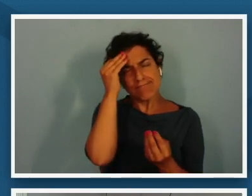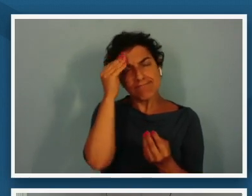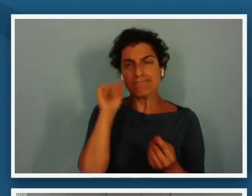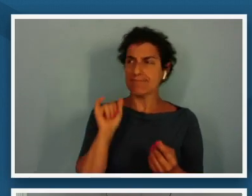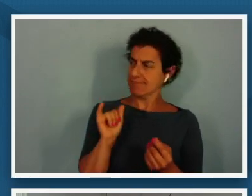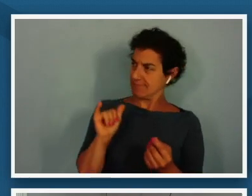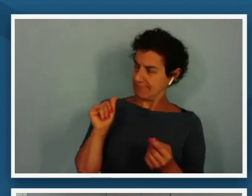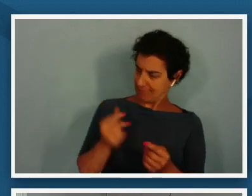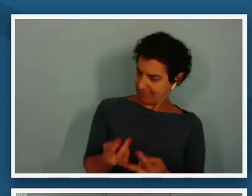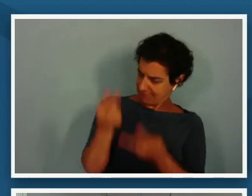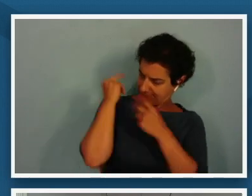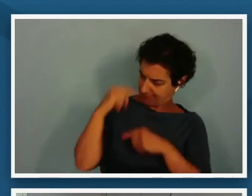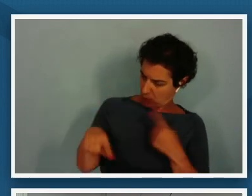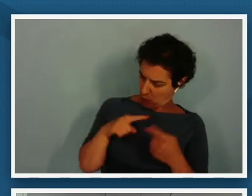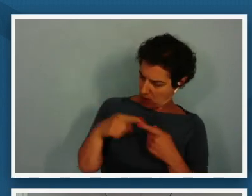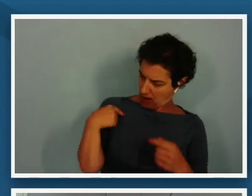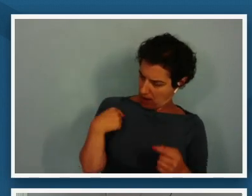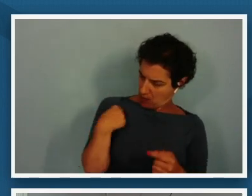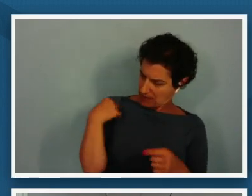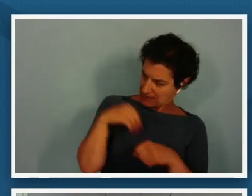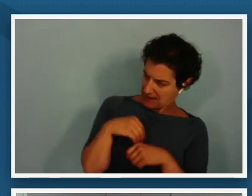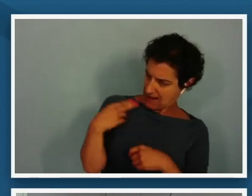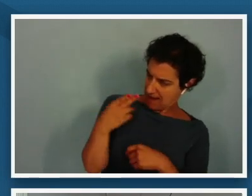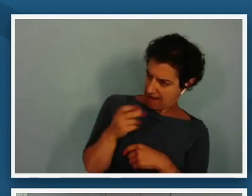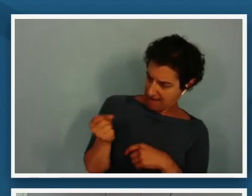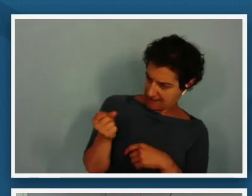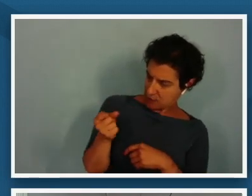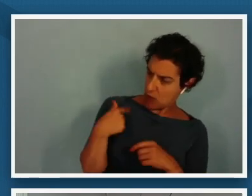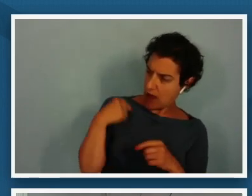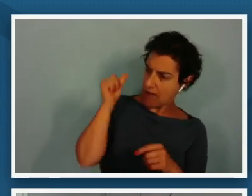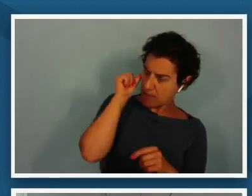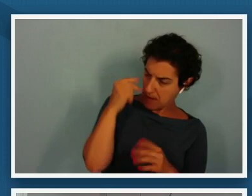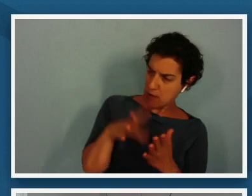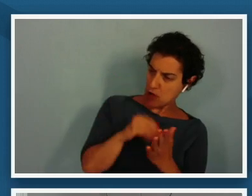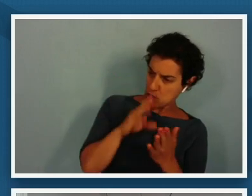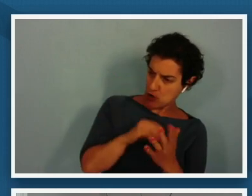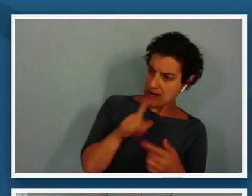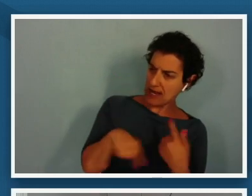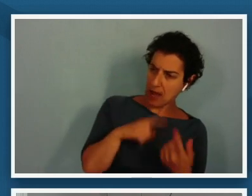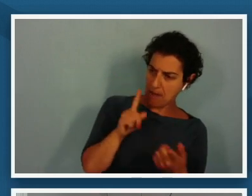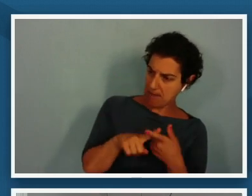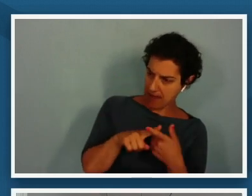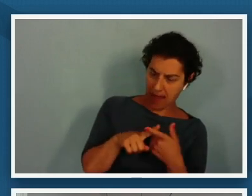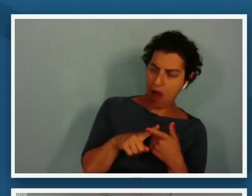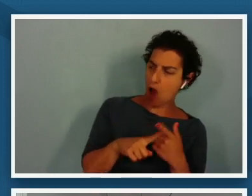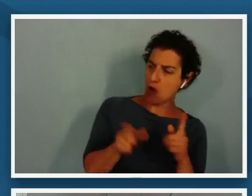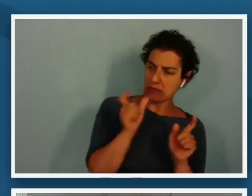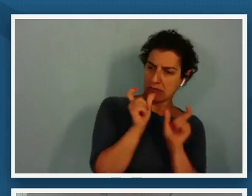i remember learning fill in the blank about reconstruction